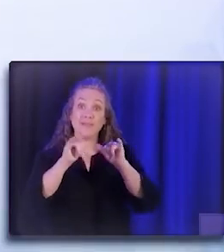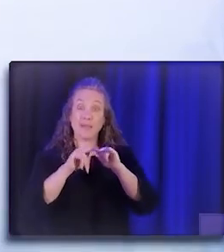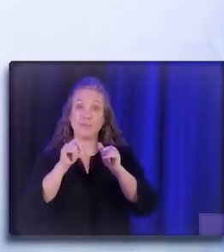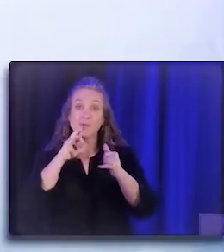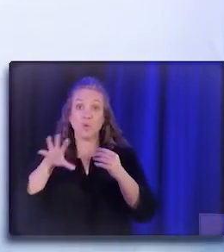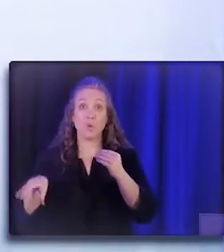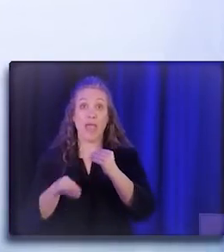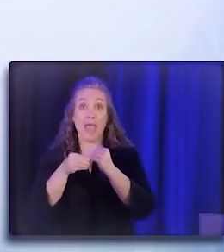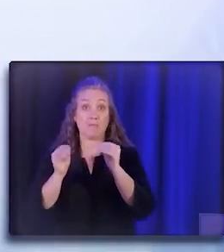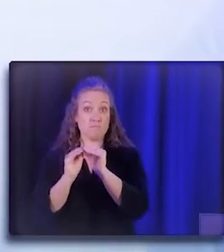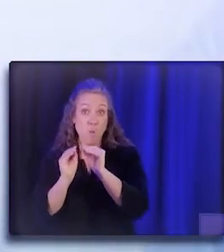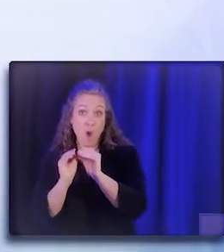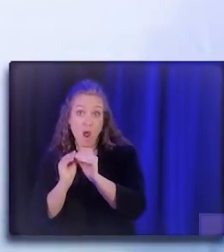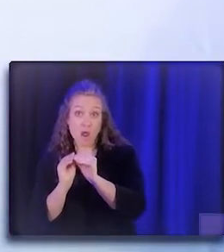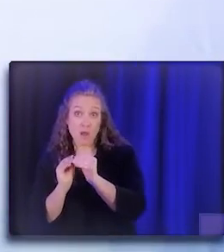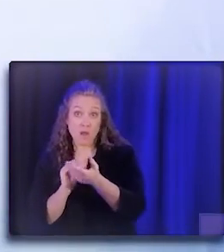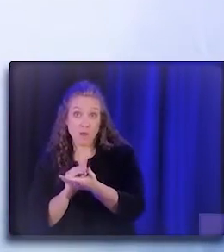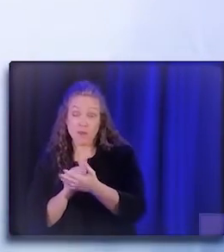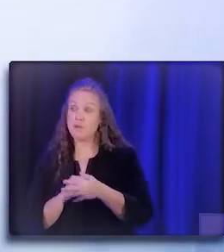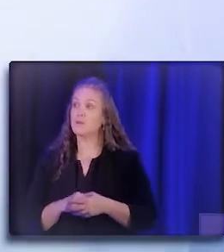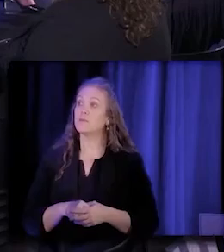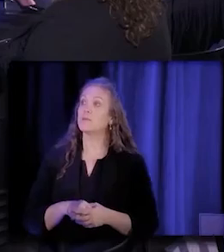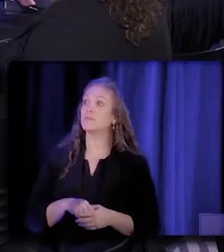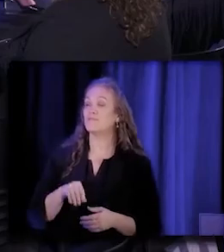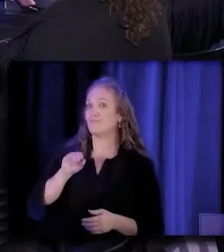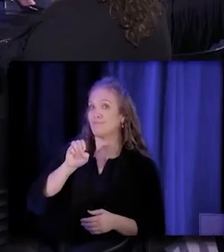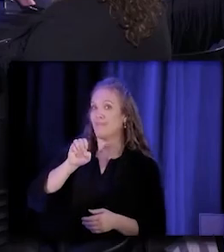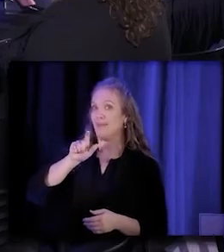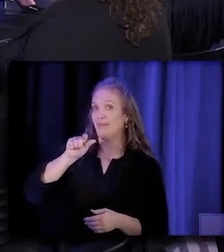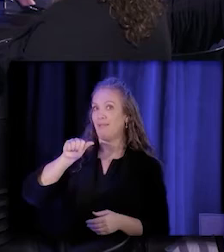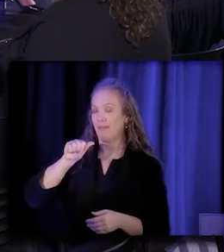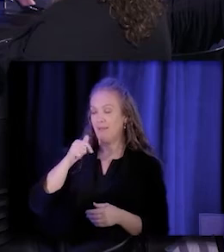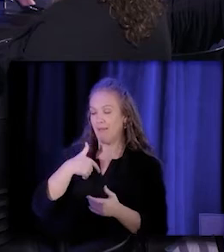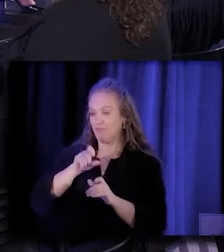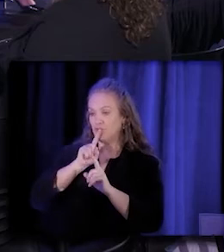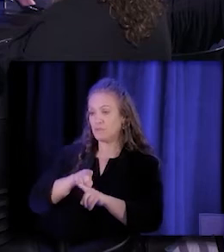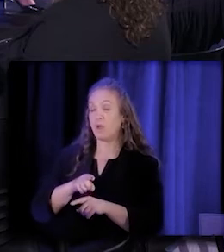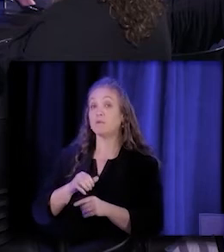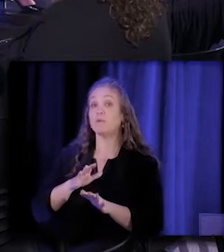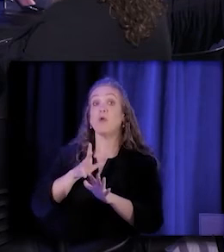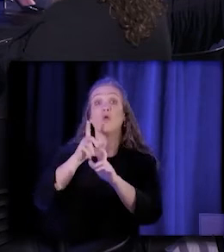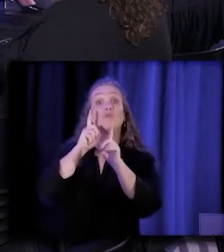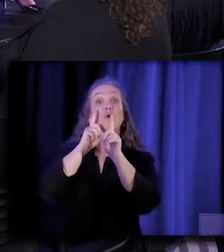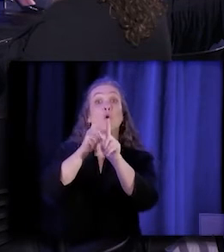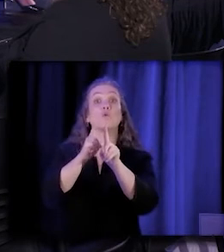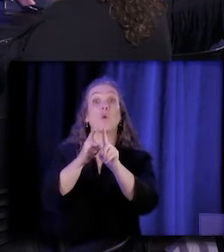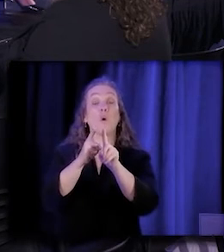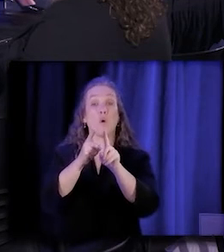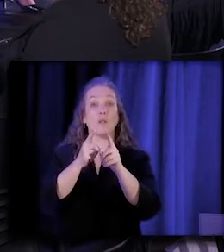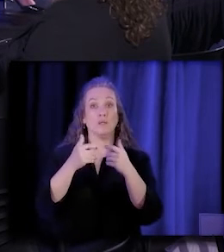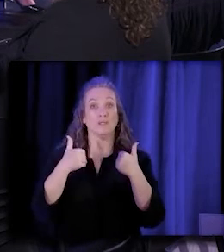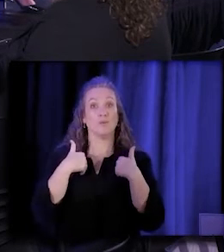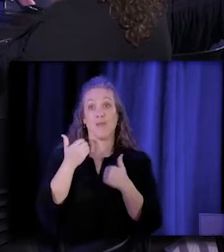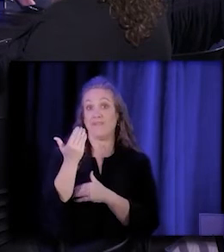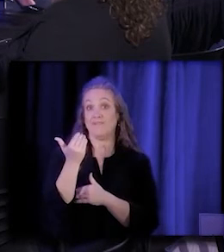So the goal is to have 15,000 new certified community health workers,